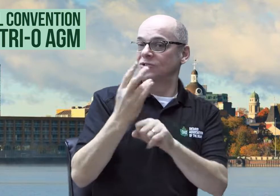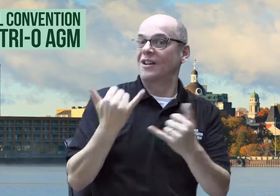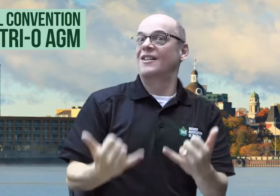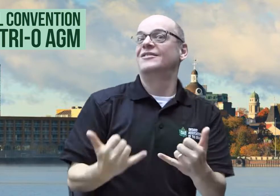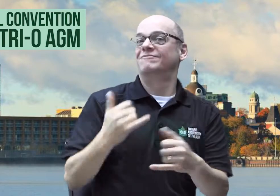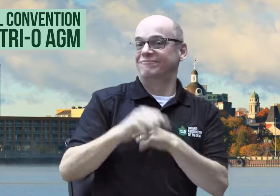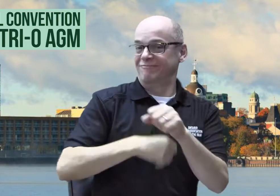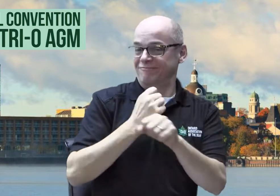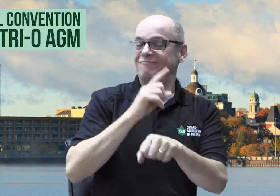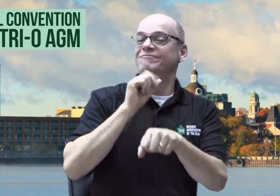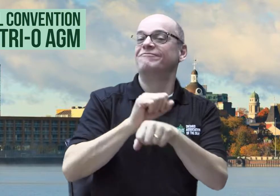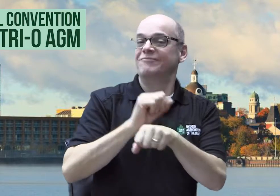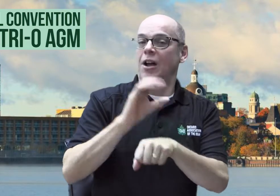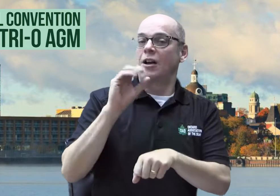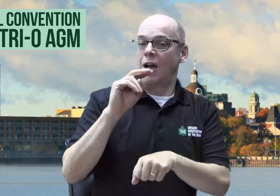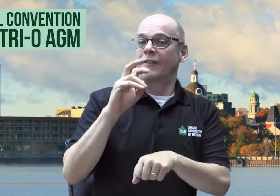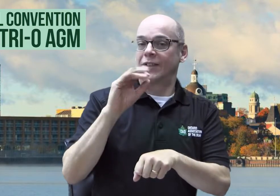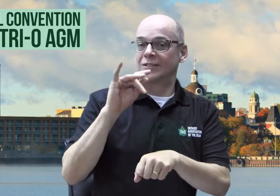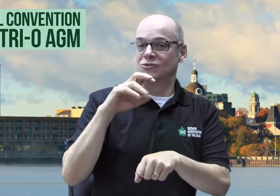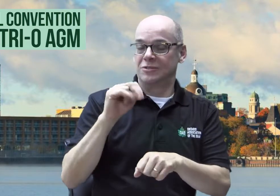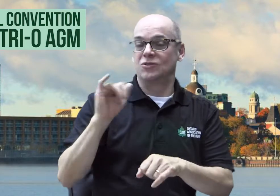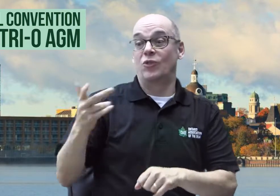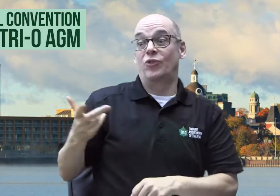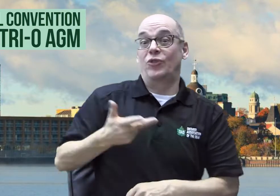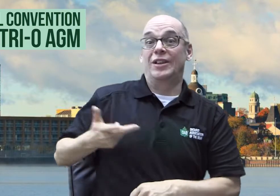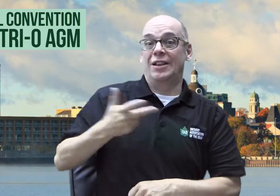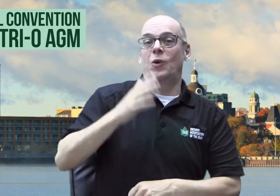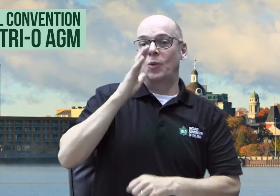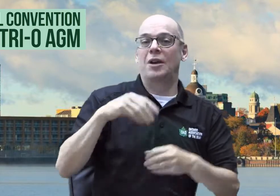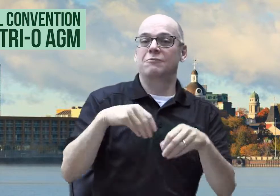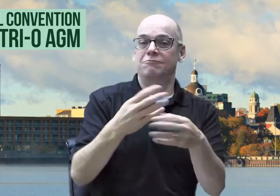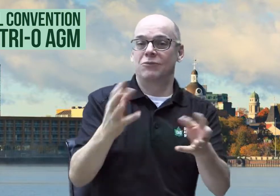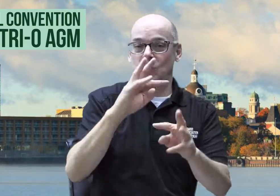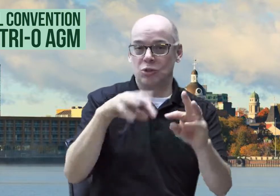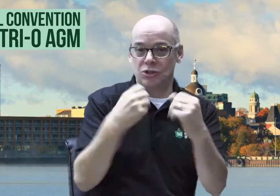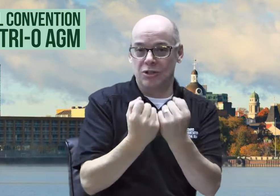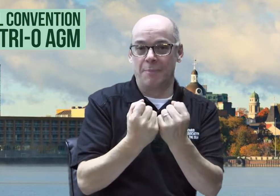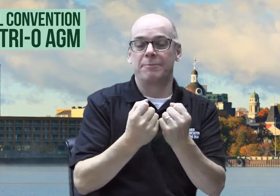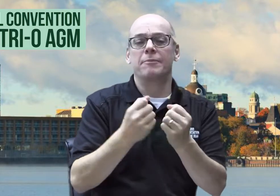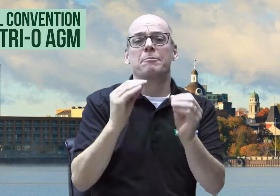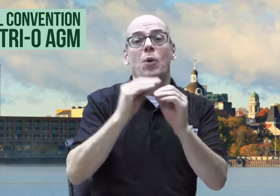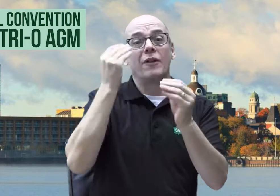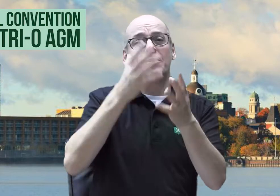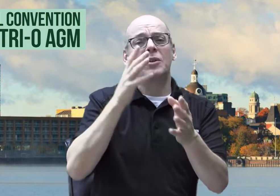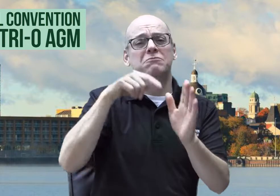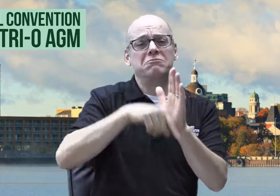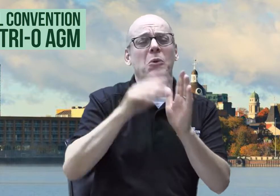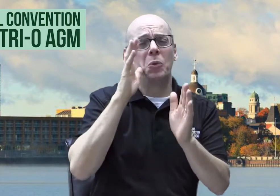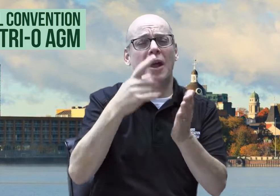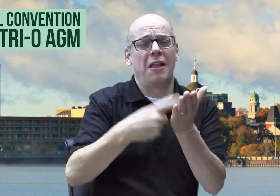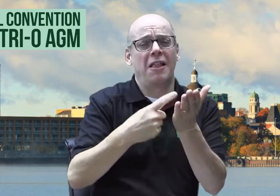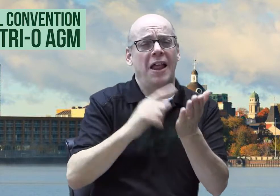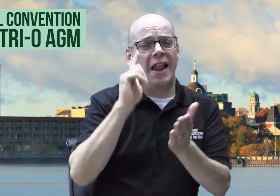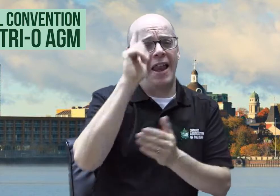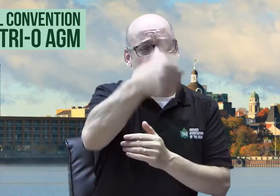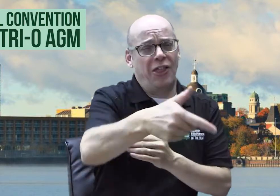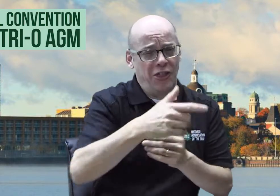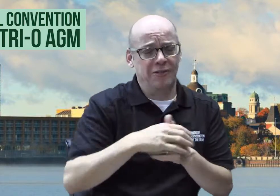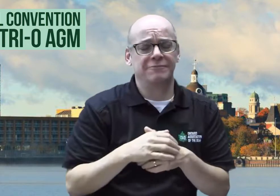2019 is the year of our Biennial Convention. Three of us (OAD, OCSD, and ODSA) will provide workshops. More information will come later.